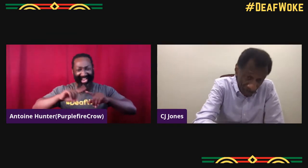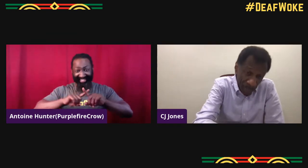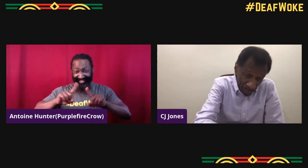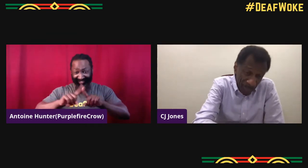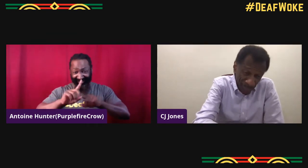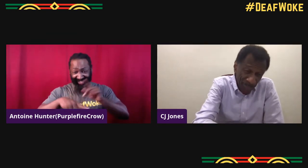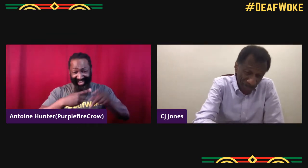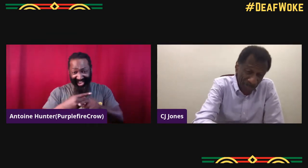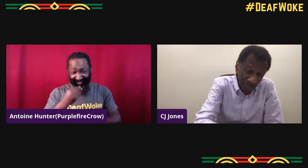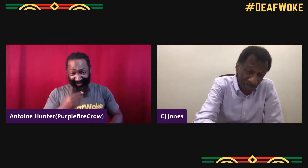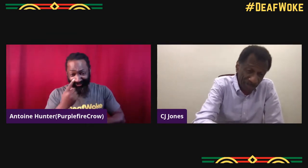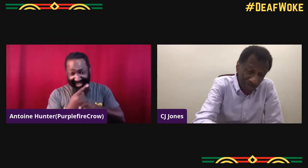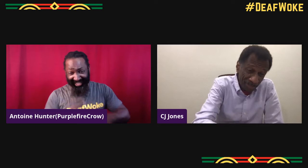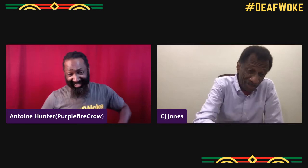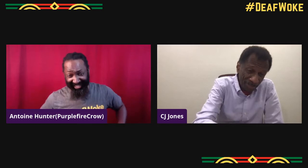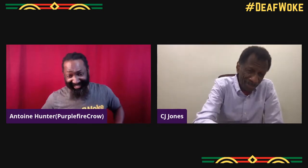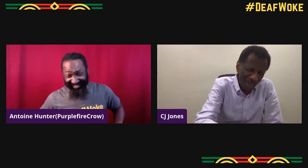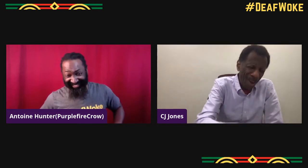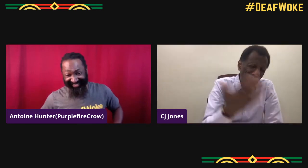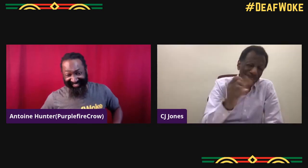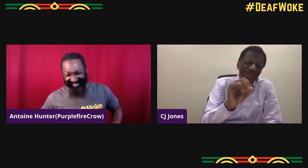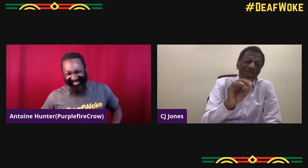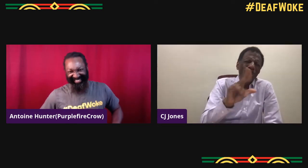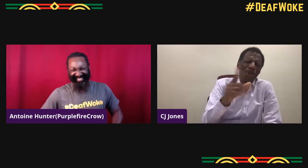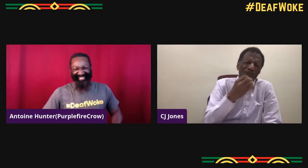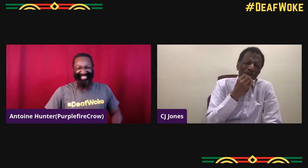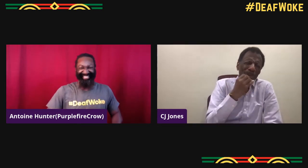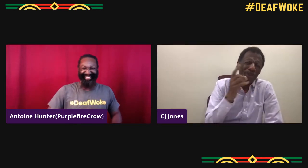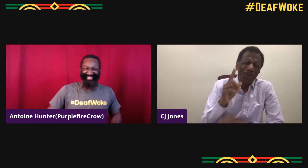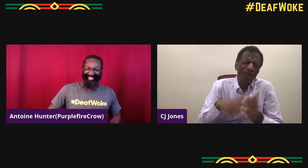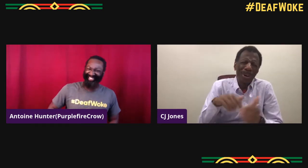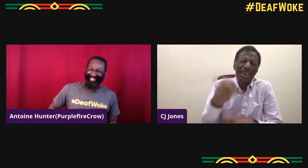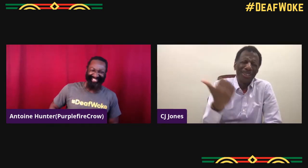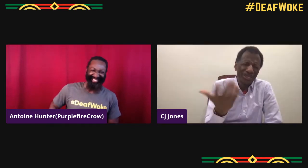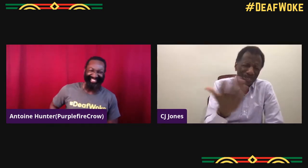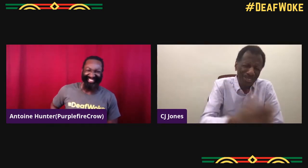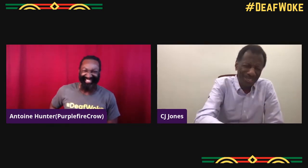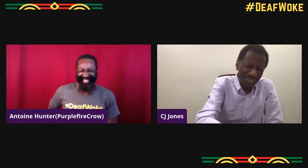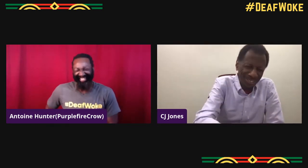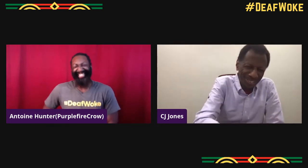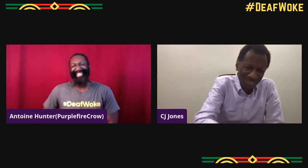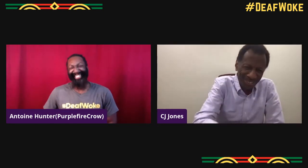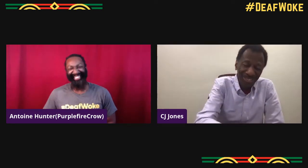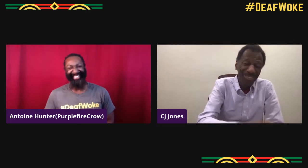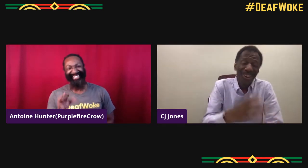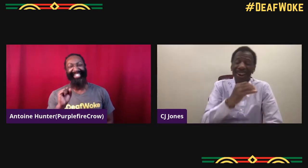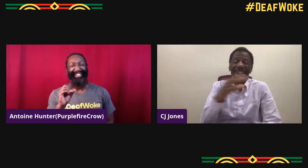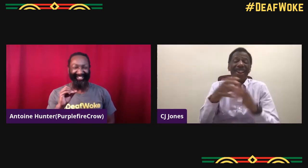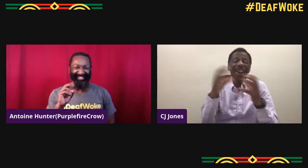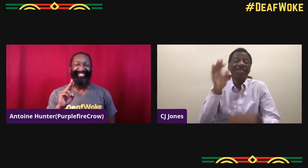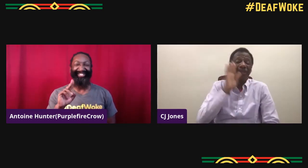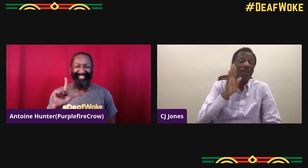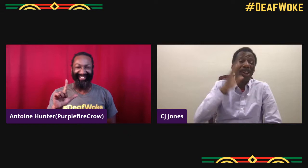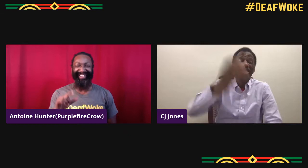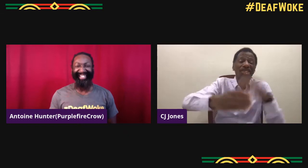I see, so the dinner table, I mean you had all different kinds of foods from all the culture. I mean, soul food, what else?